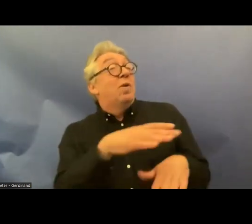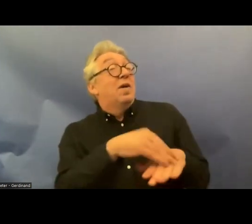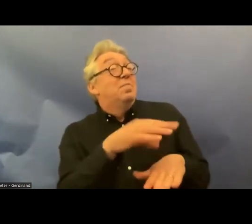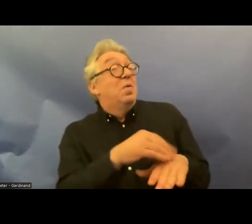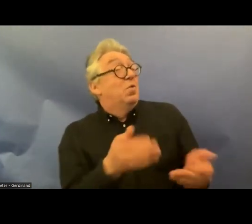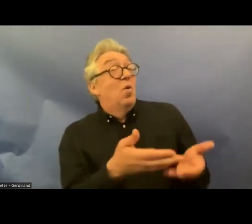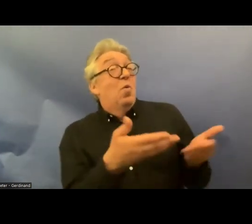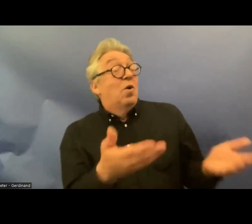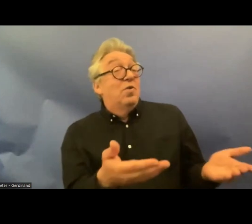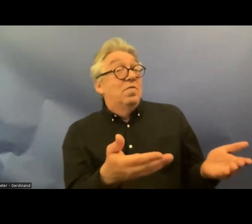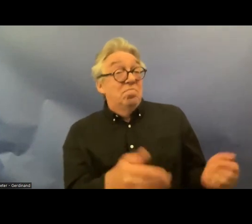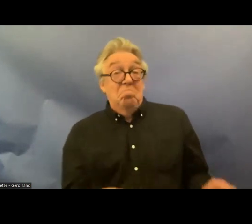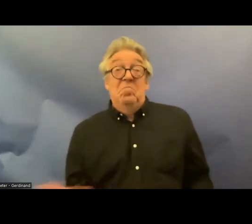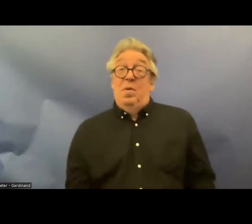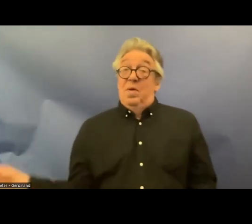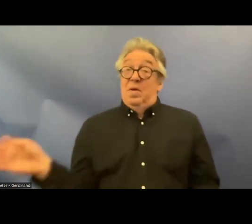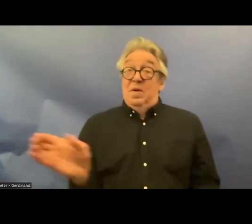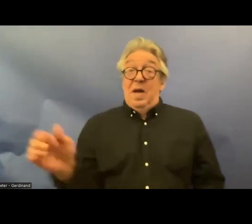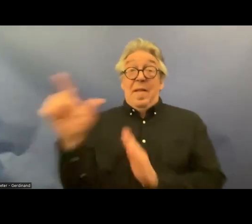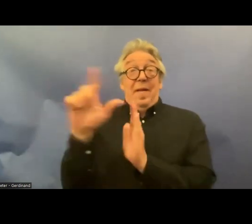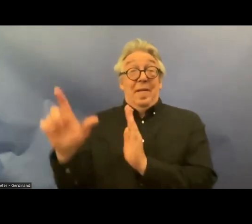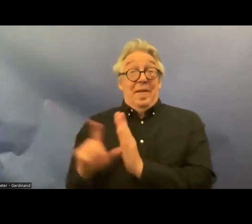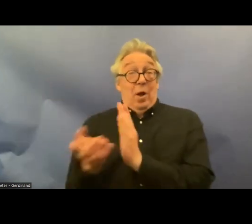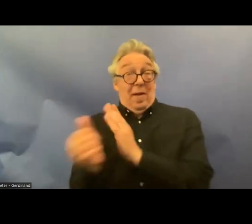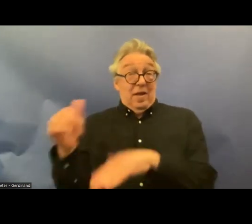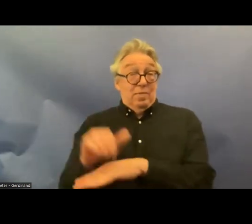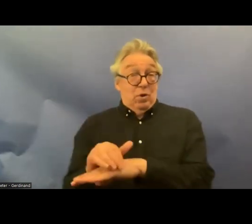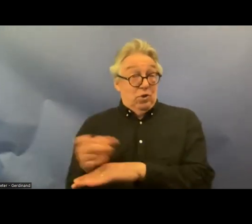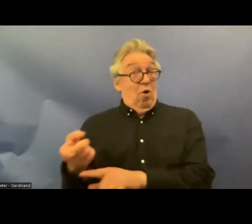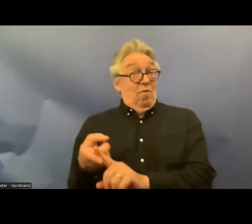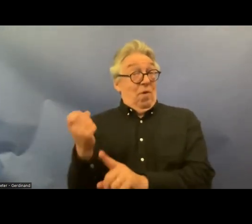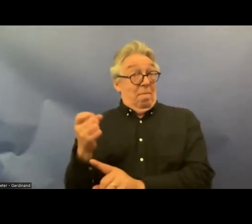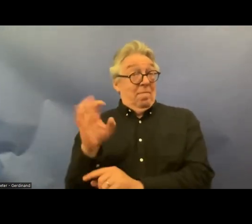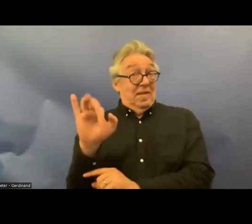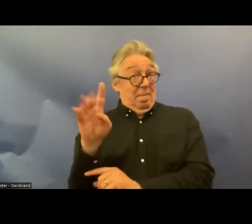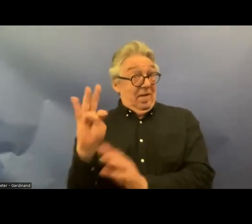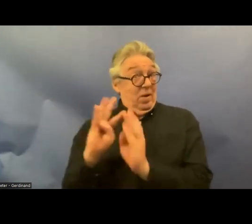legal experts also from the committee and then from some of the the the